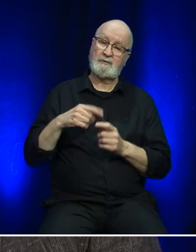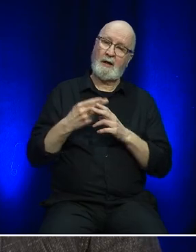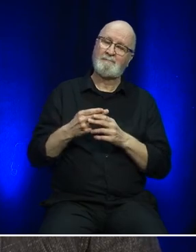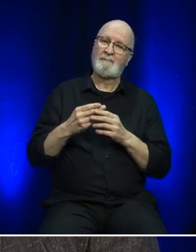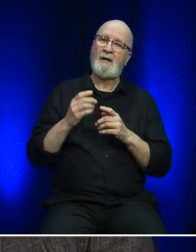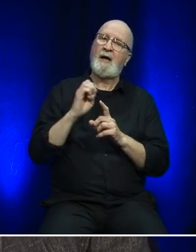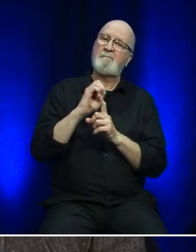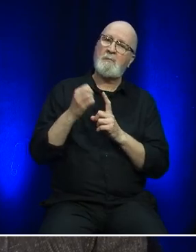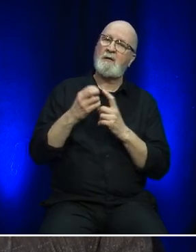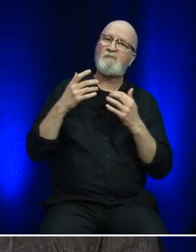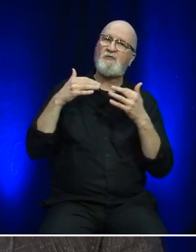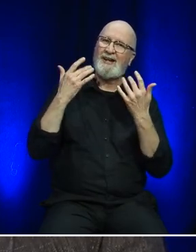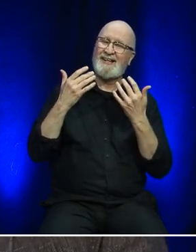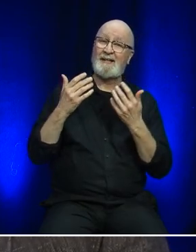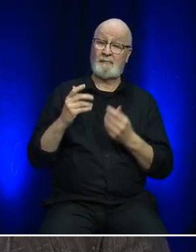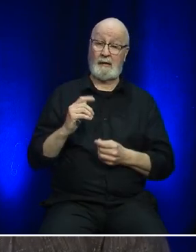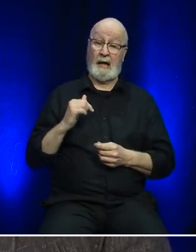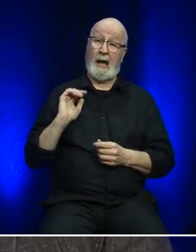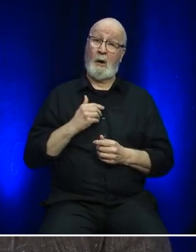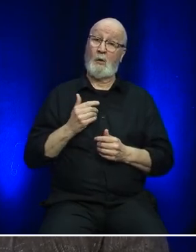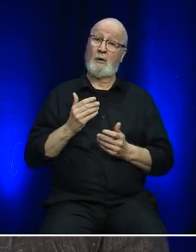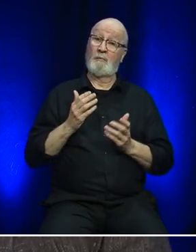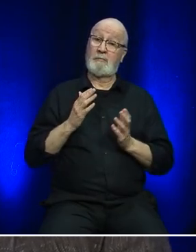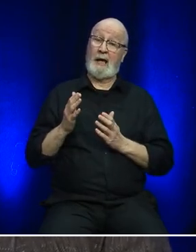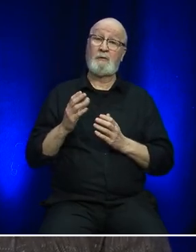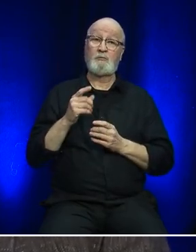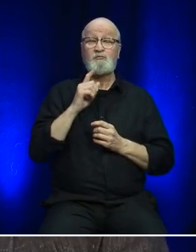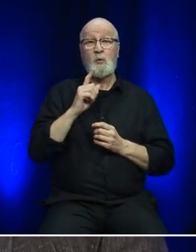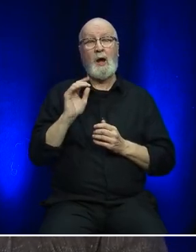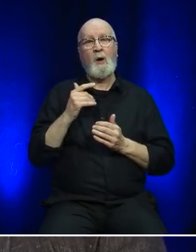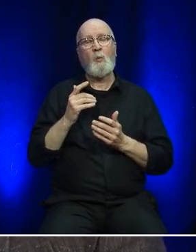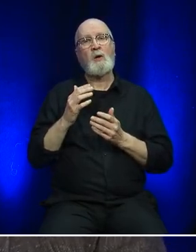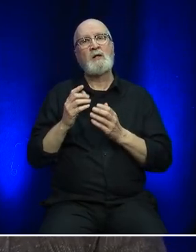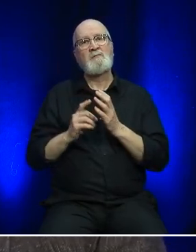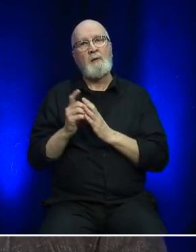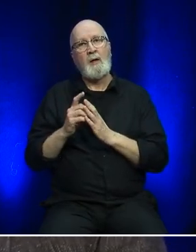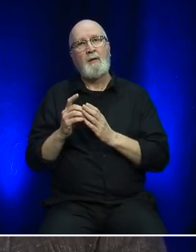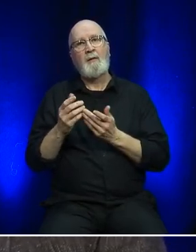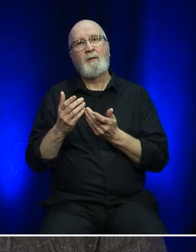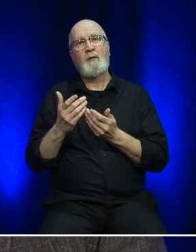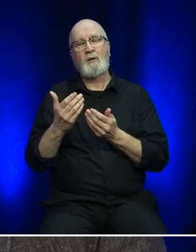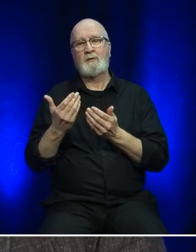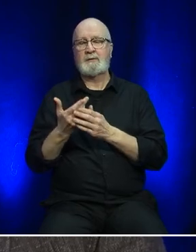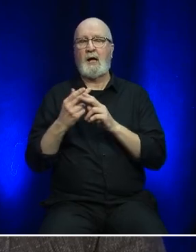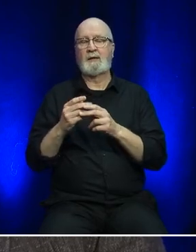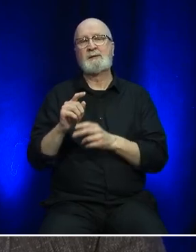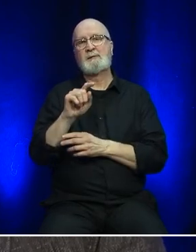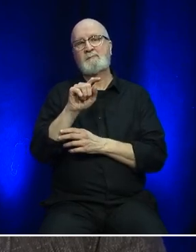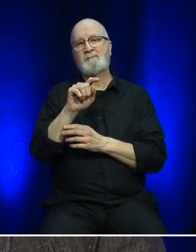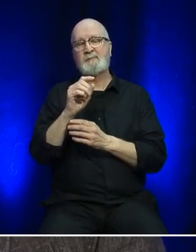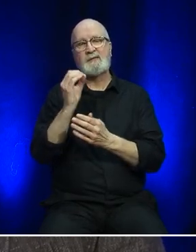strategy or the big project we have on the go now is the development of our zero carbon by 2050